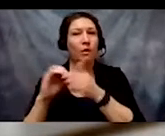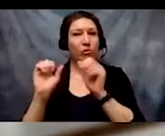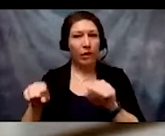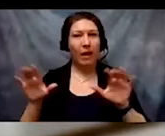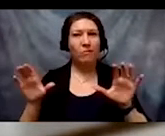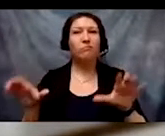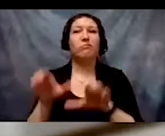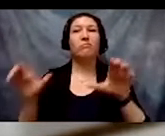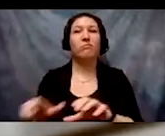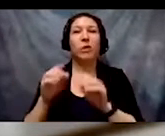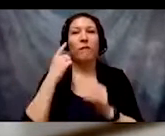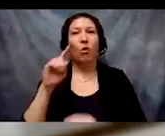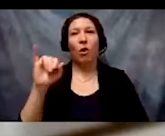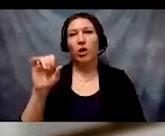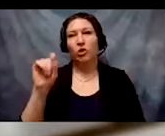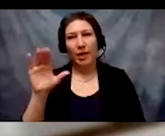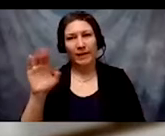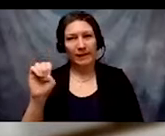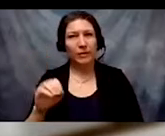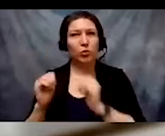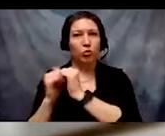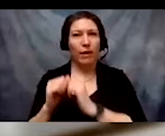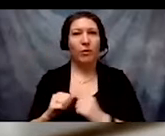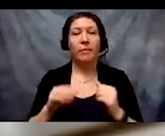This is a picture of four disability leaders